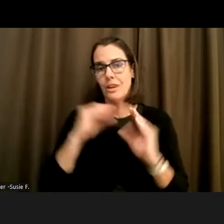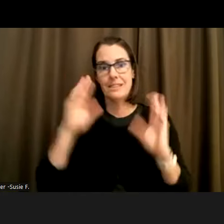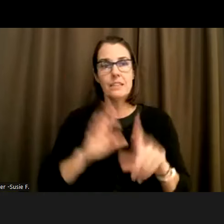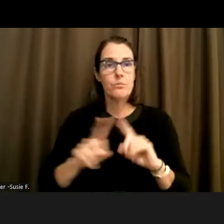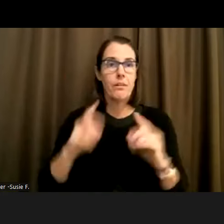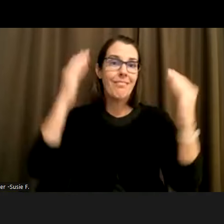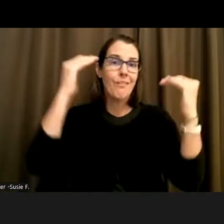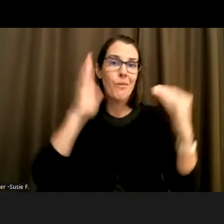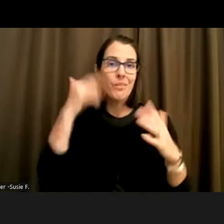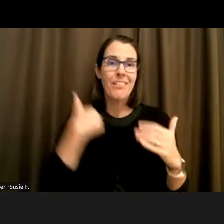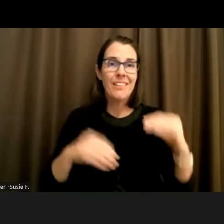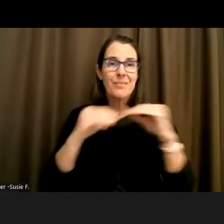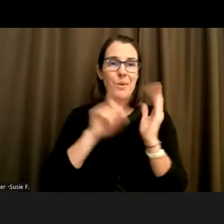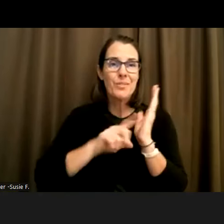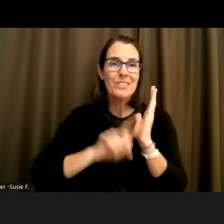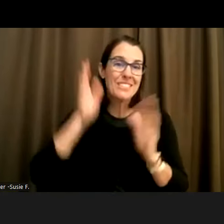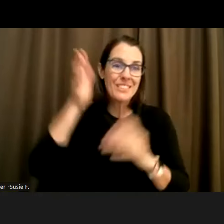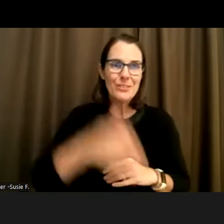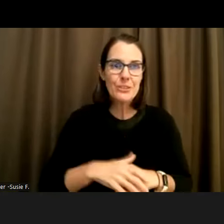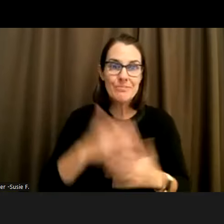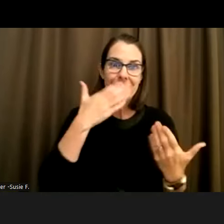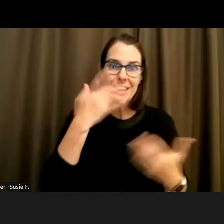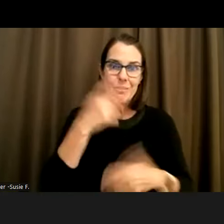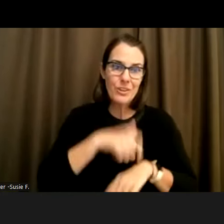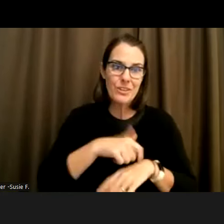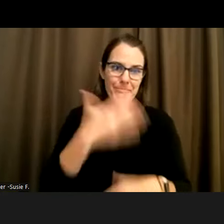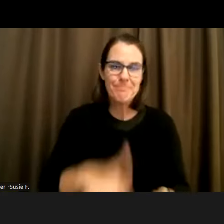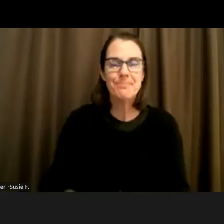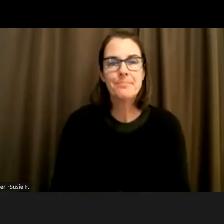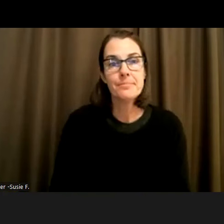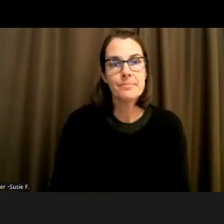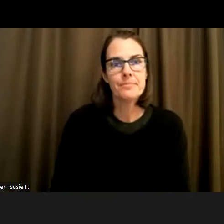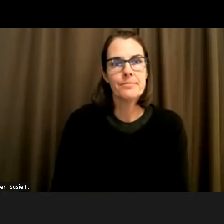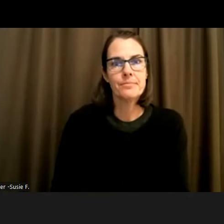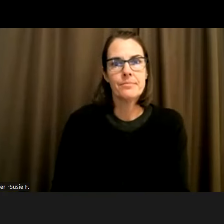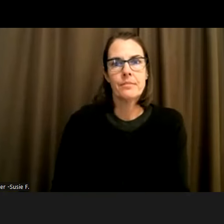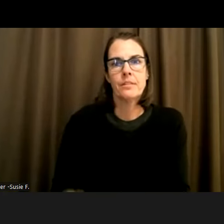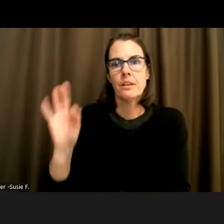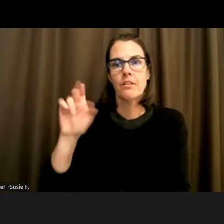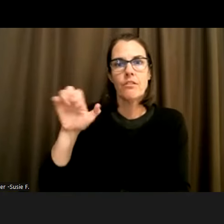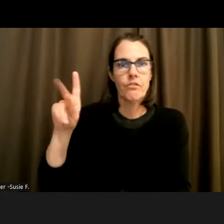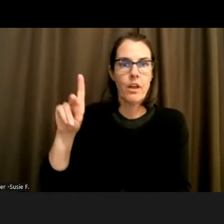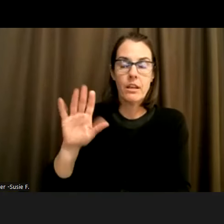on this on the future. And thank you for your time. I just have to say there's nothing